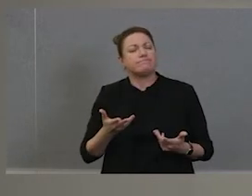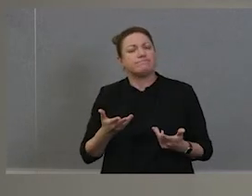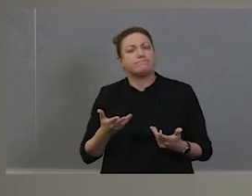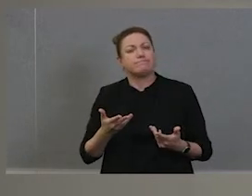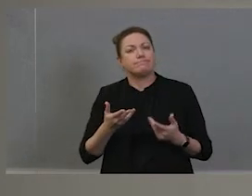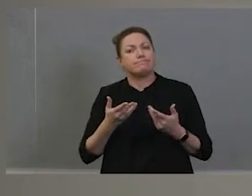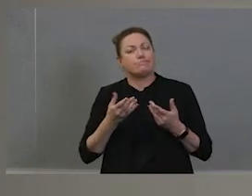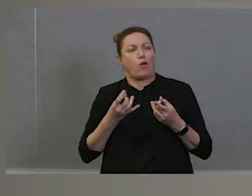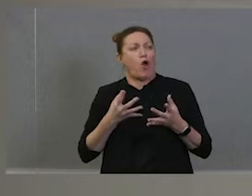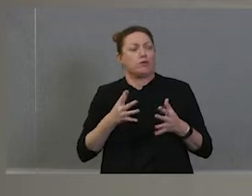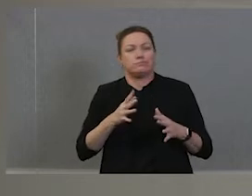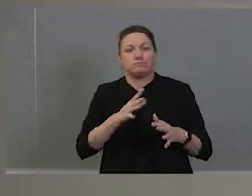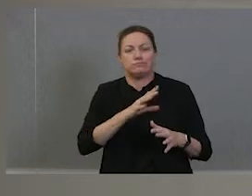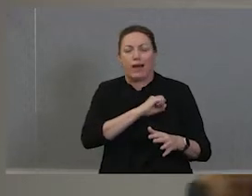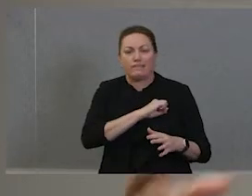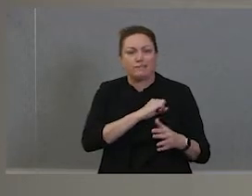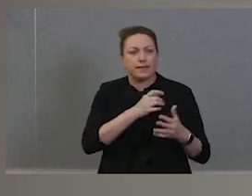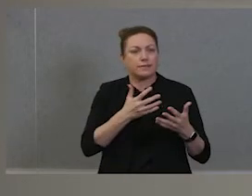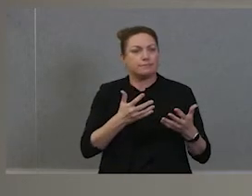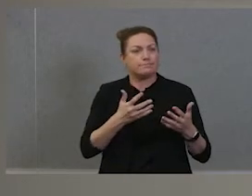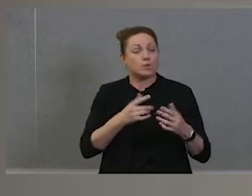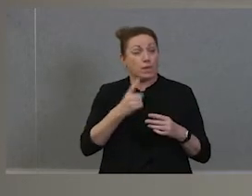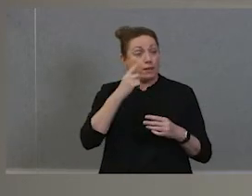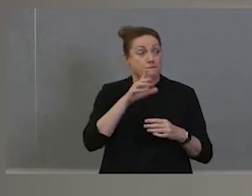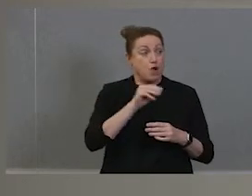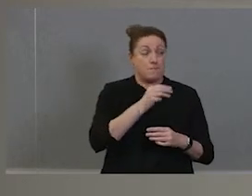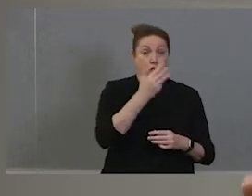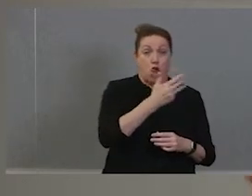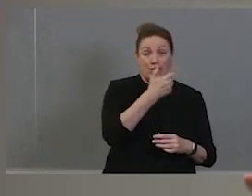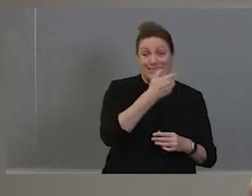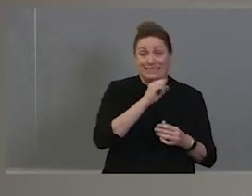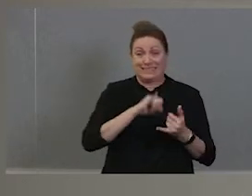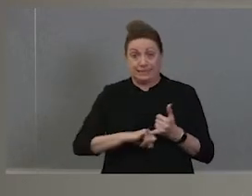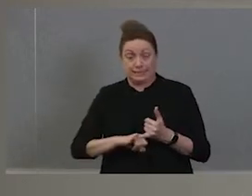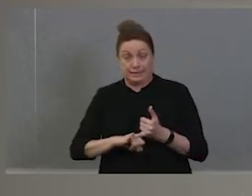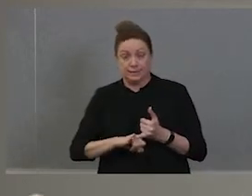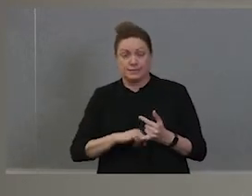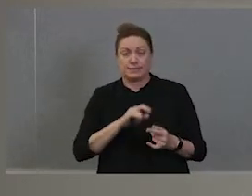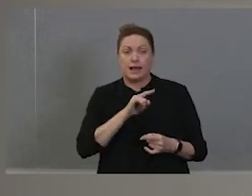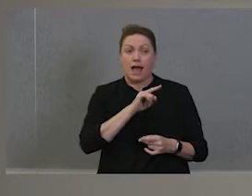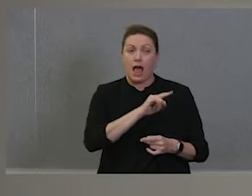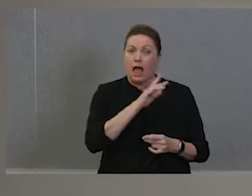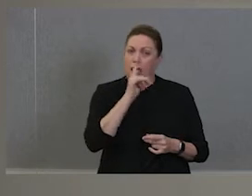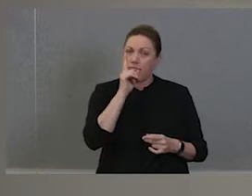know, there's there's been a jump from the 60s. There was the our people out on the streets,